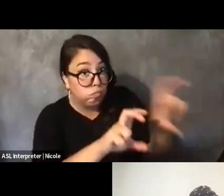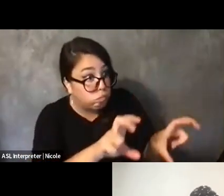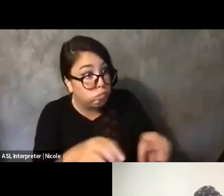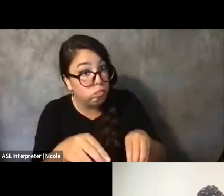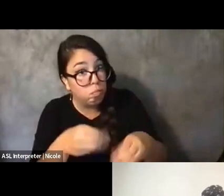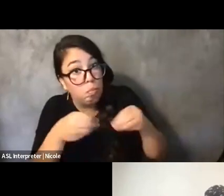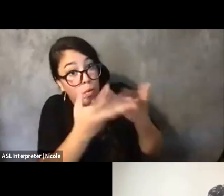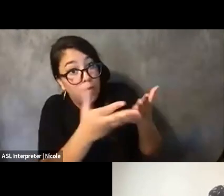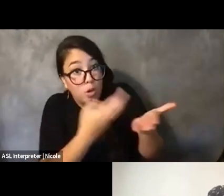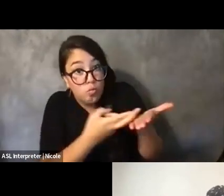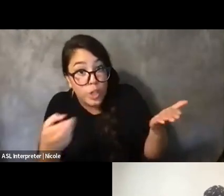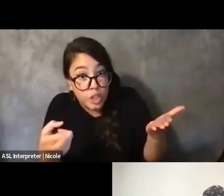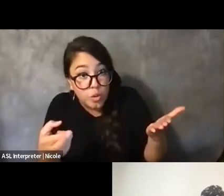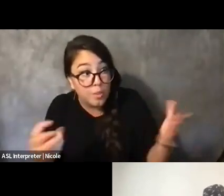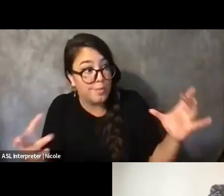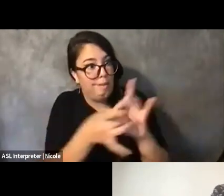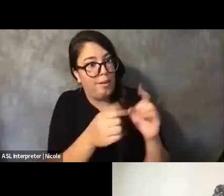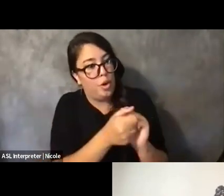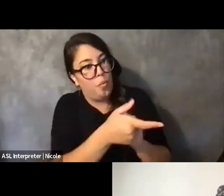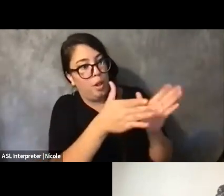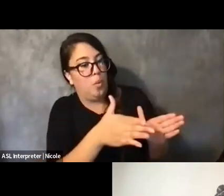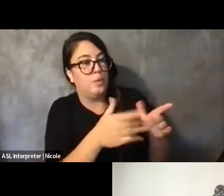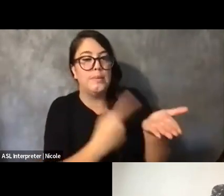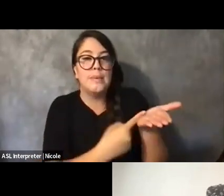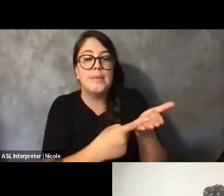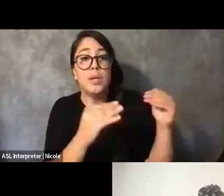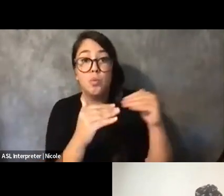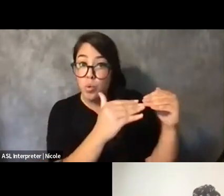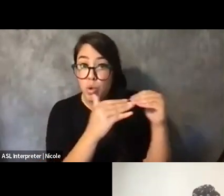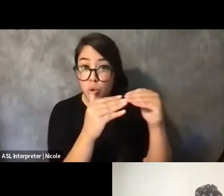about the duality of, like, mutual aid and charity.